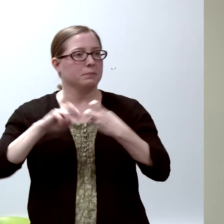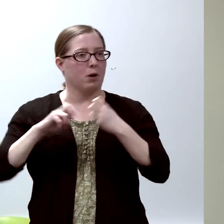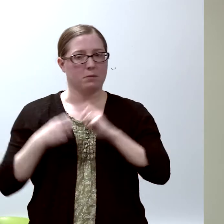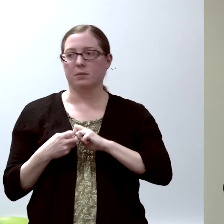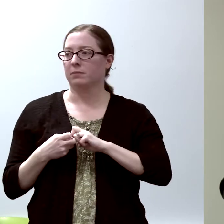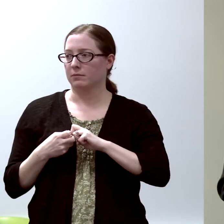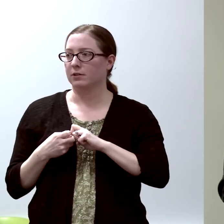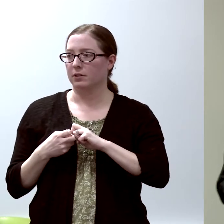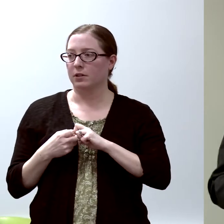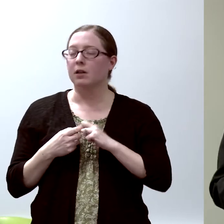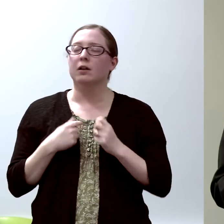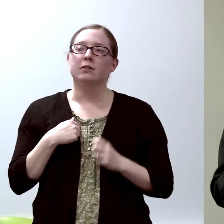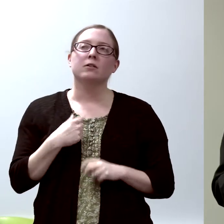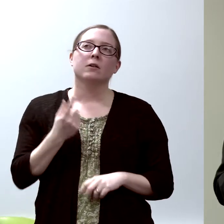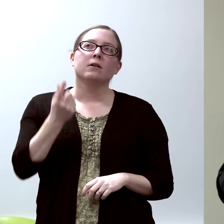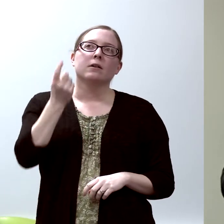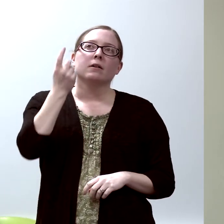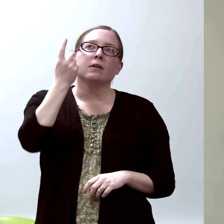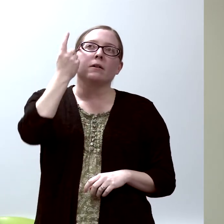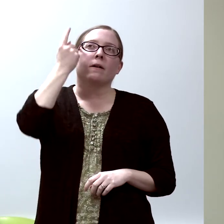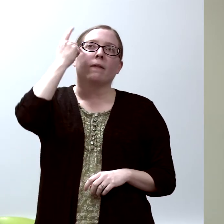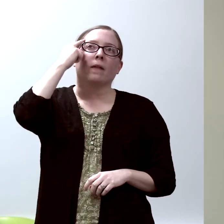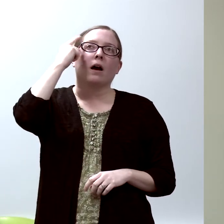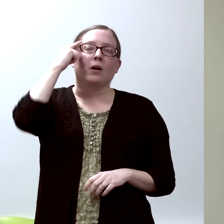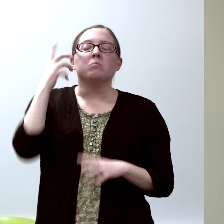So I thought, "OK. I want to do immunology.